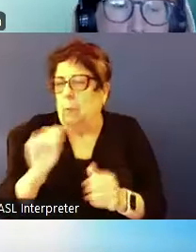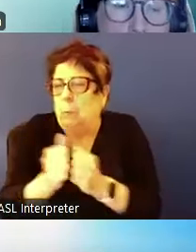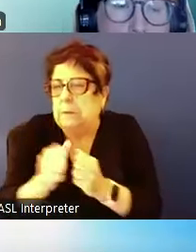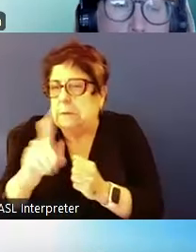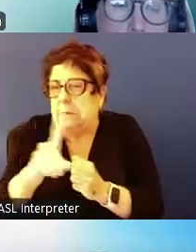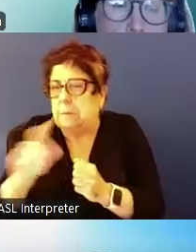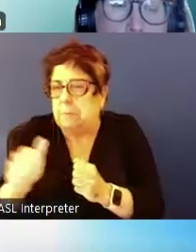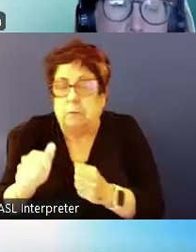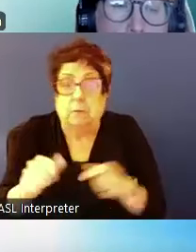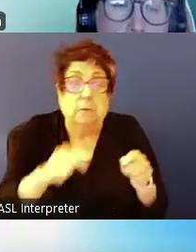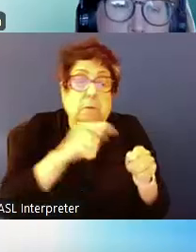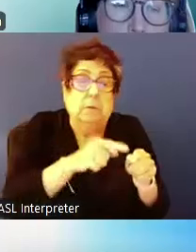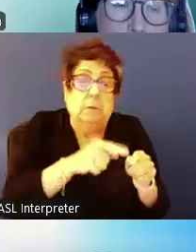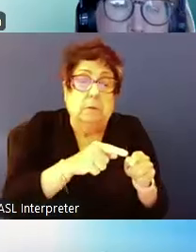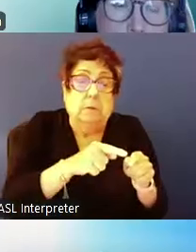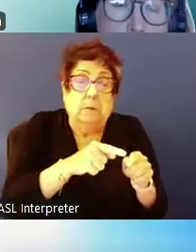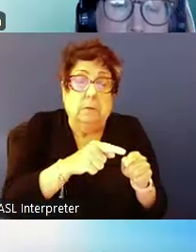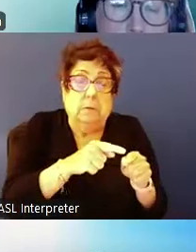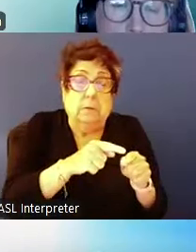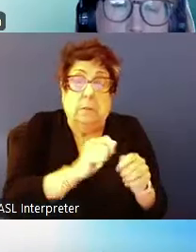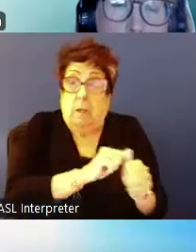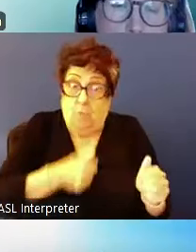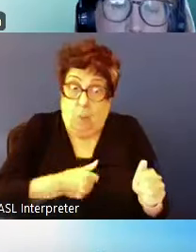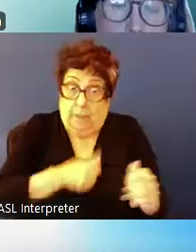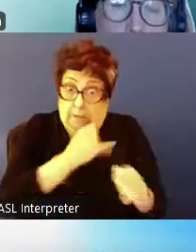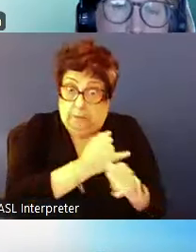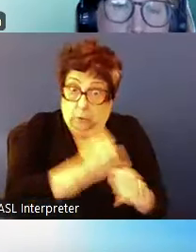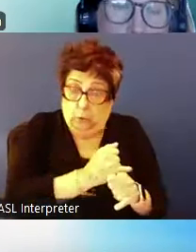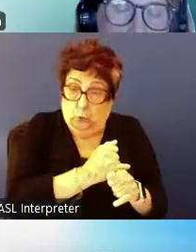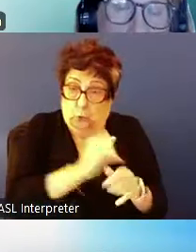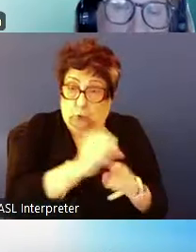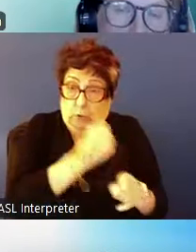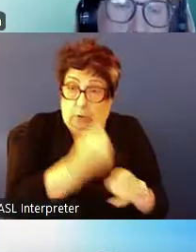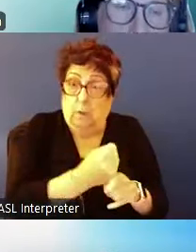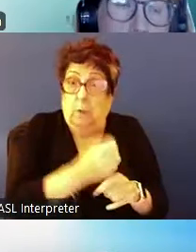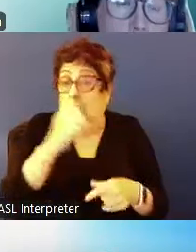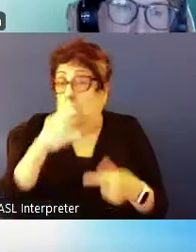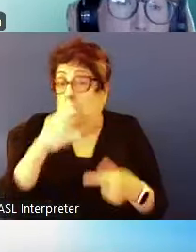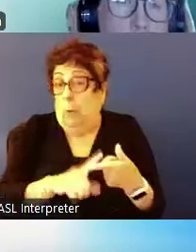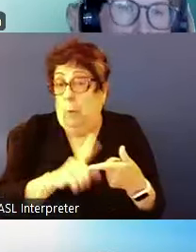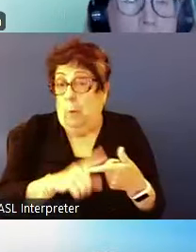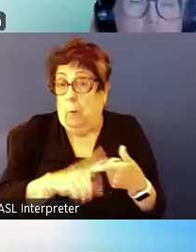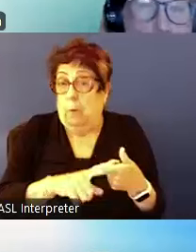from or avoiding institutions or transitioning from homelessness or trying to avoid it.